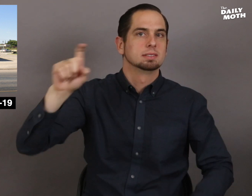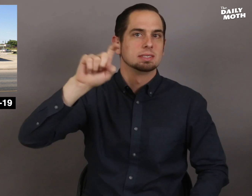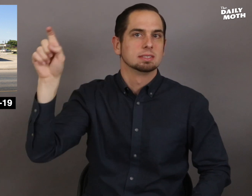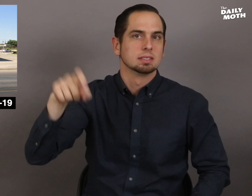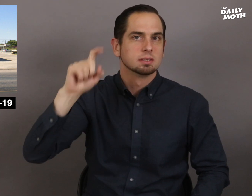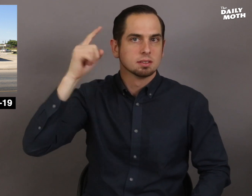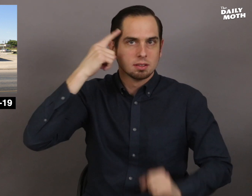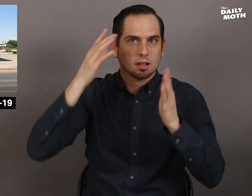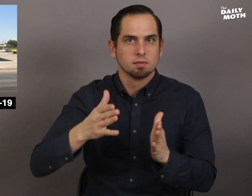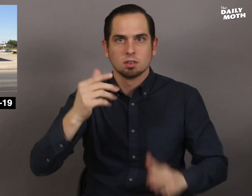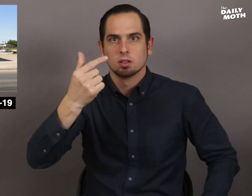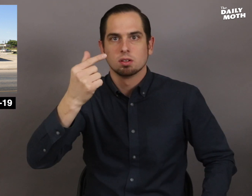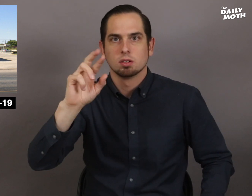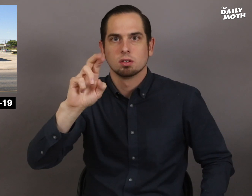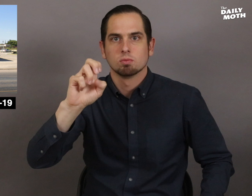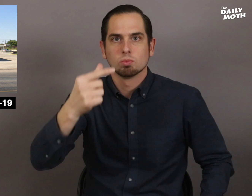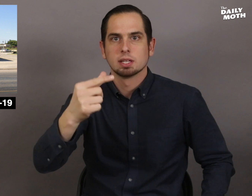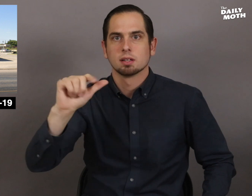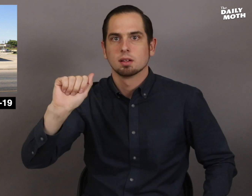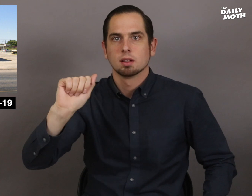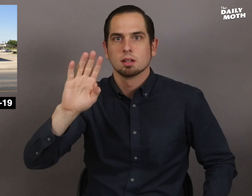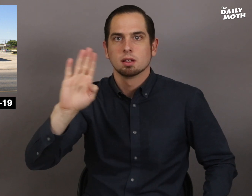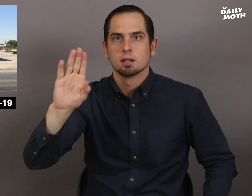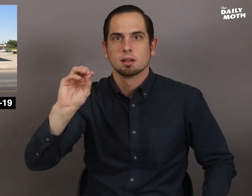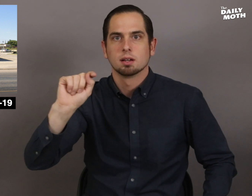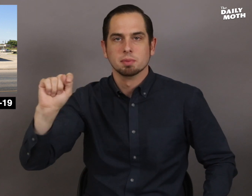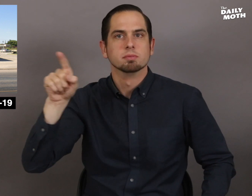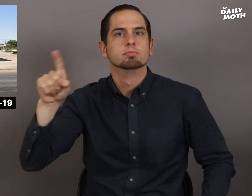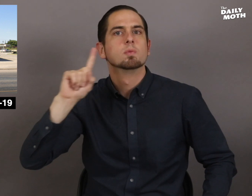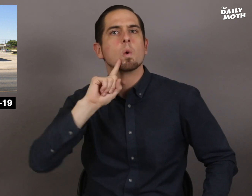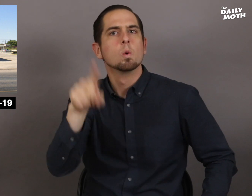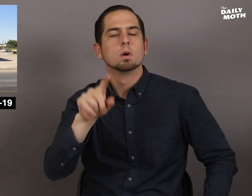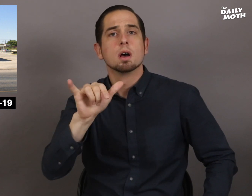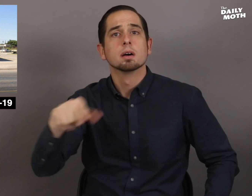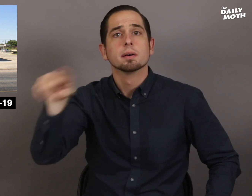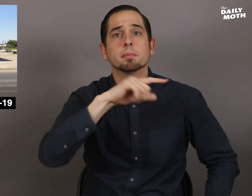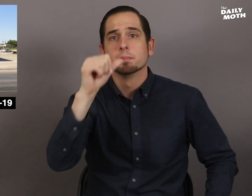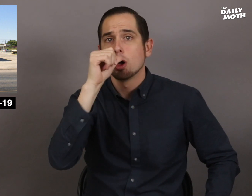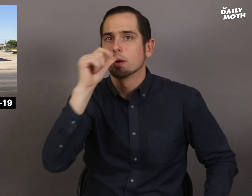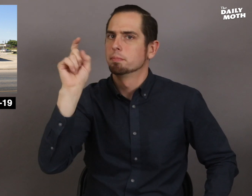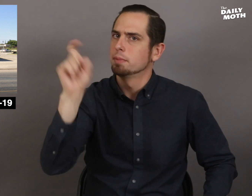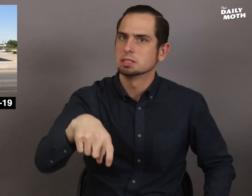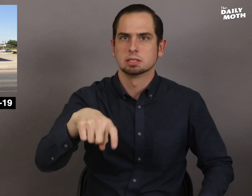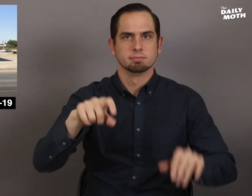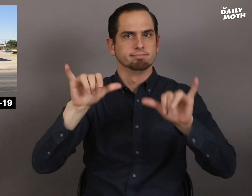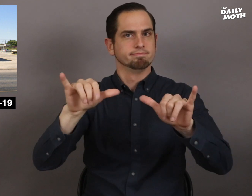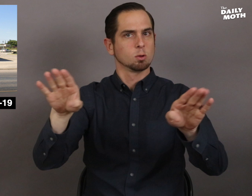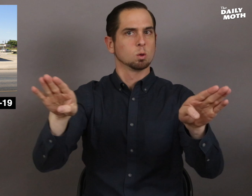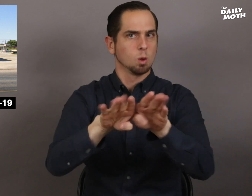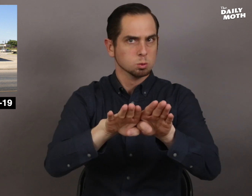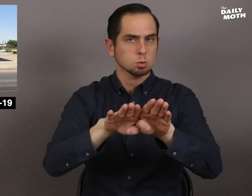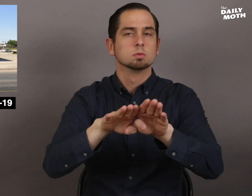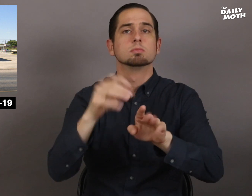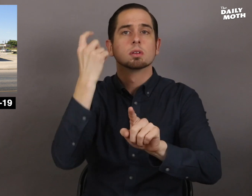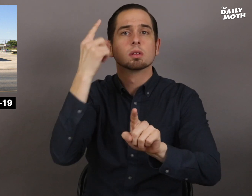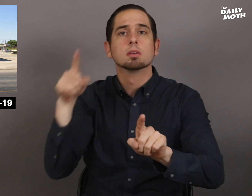Texas Gov. Greg Abbott's order that bars must remain closed